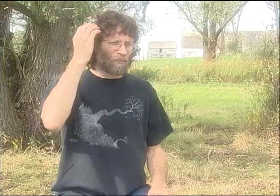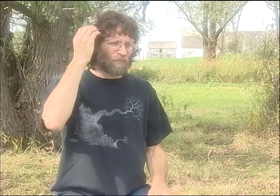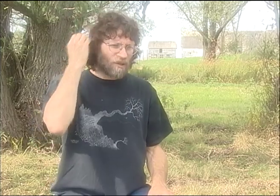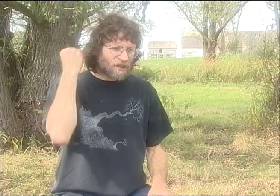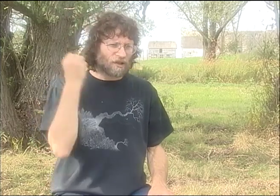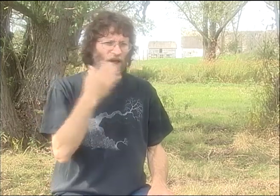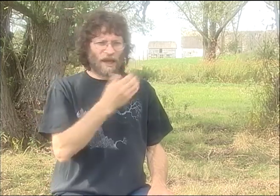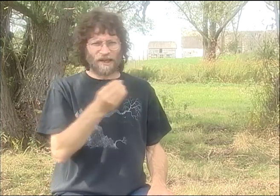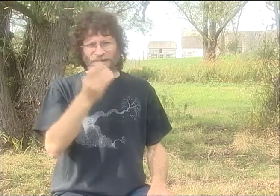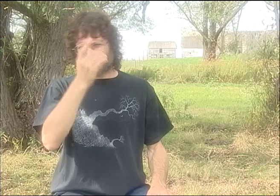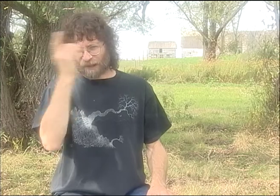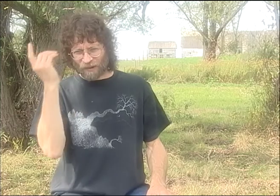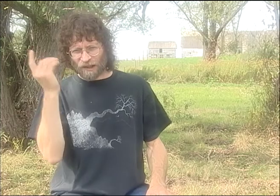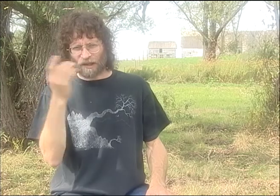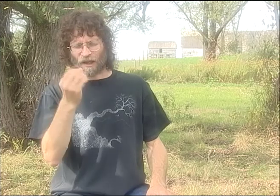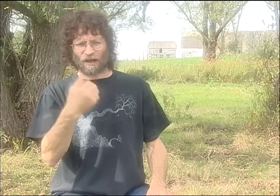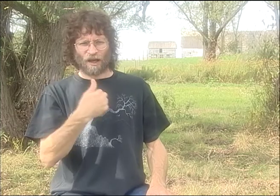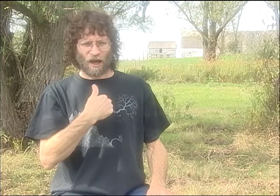OH, IT WAS A REALLY CRAZY TIME.